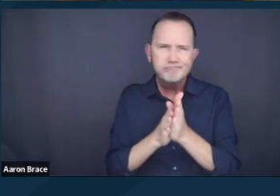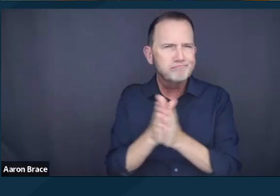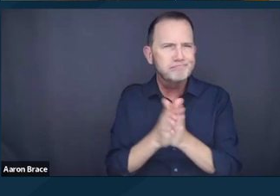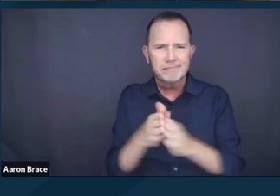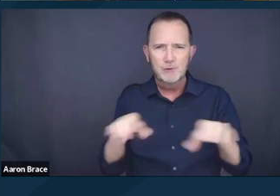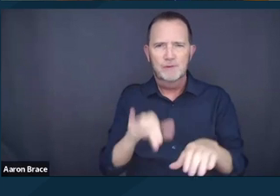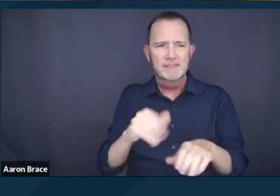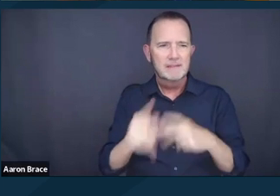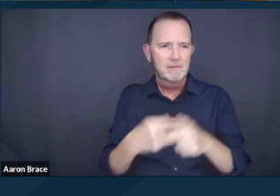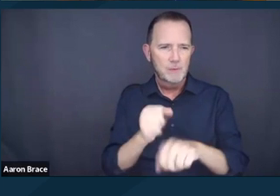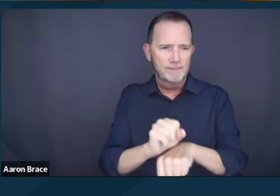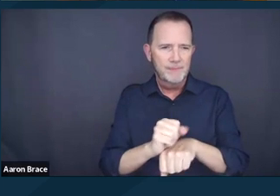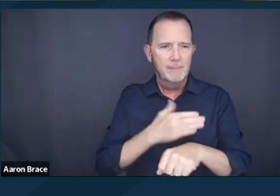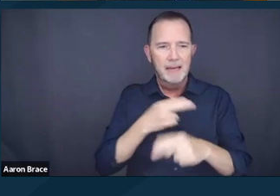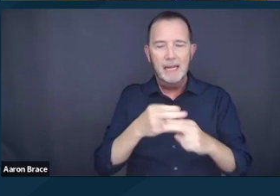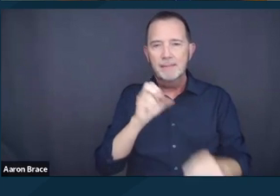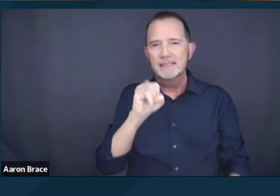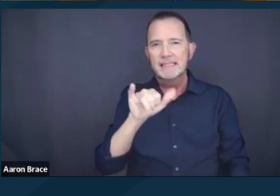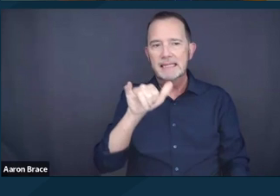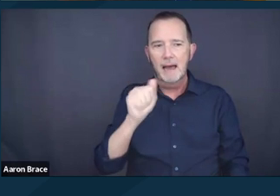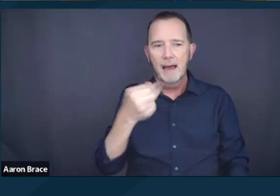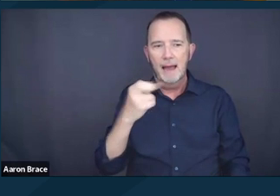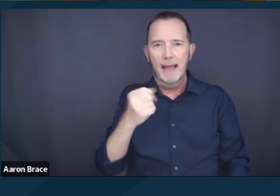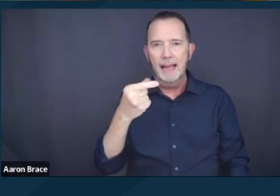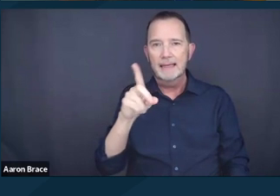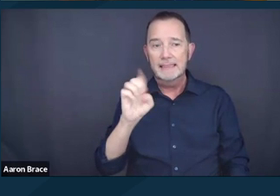So my name is Siya Hegde. I'm a Lawyer from the National Homelessness Law Center.